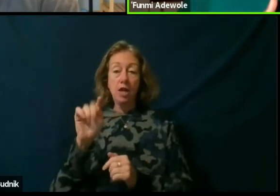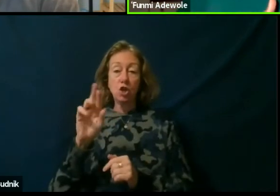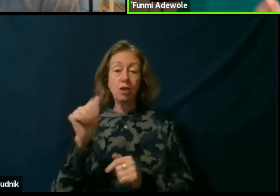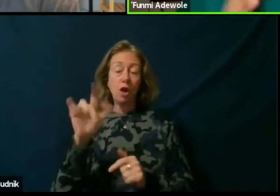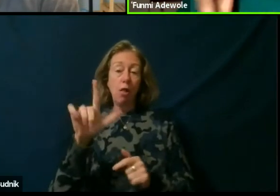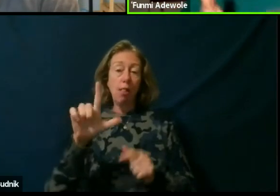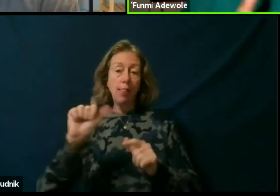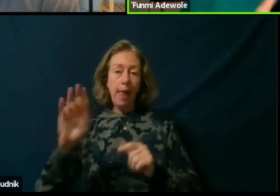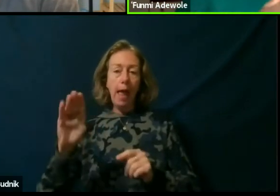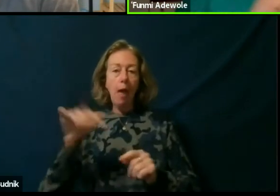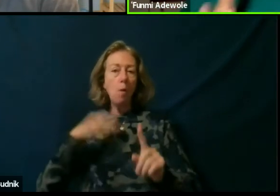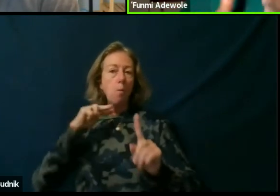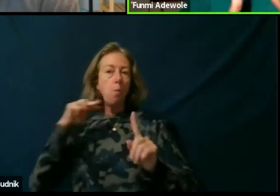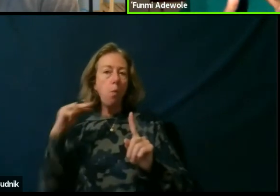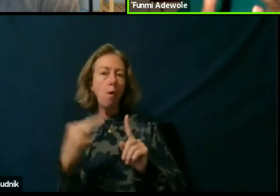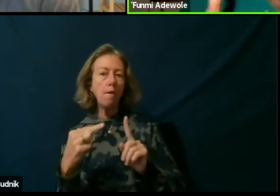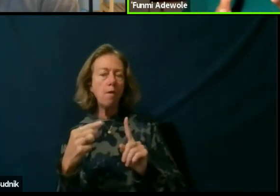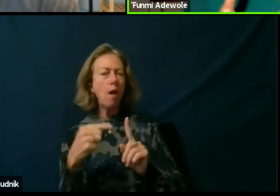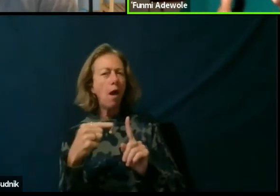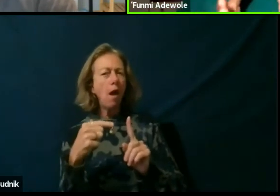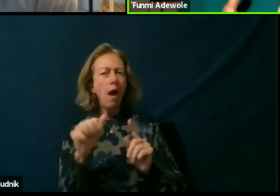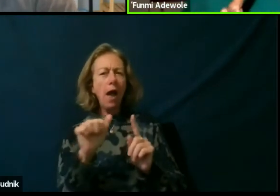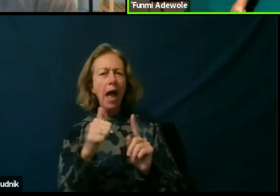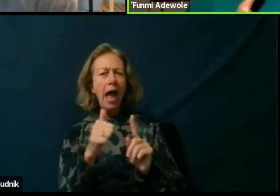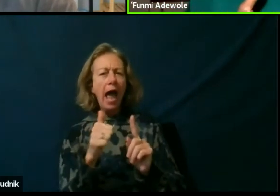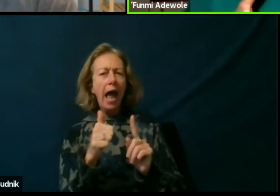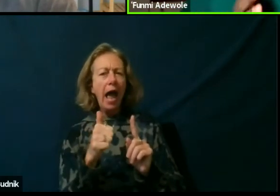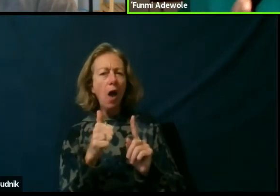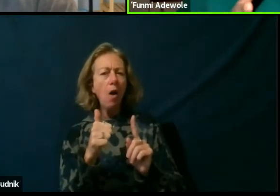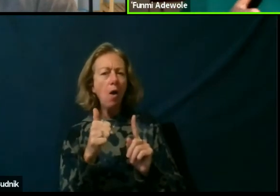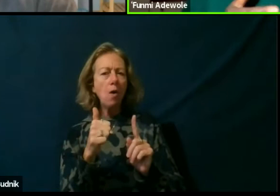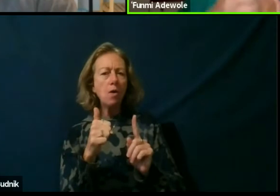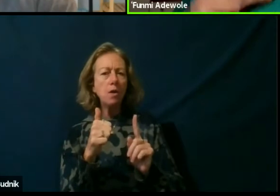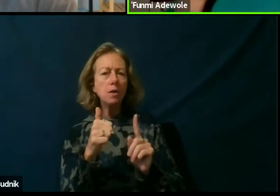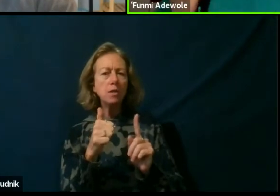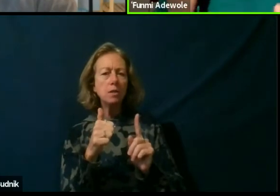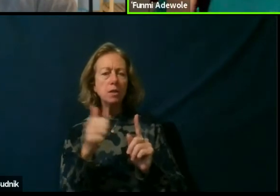of how does the dramaturge relate